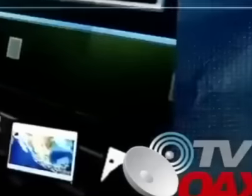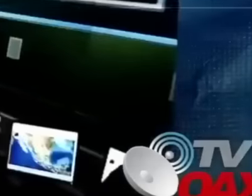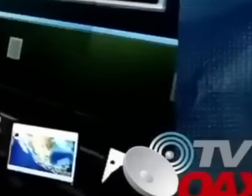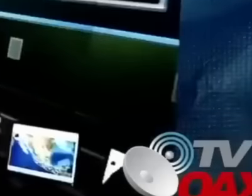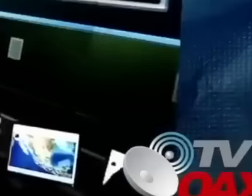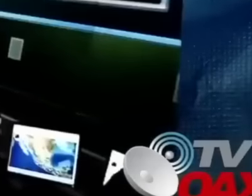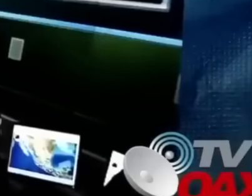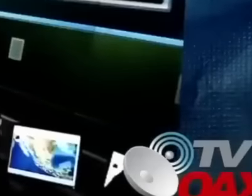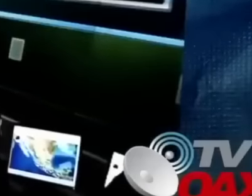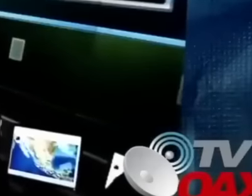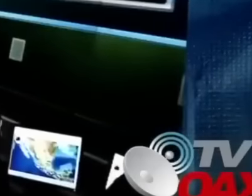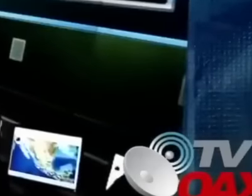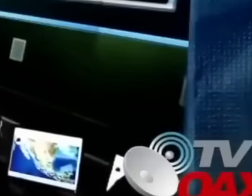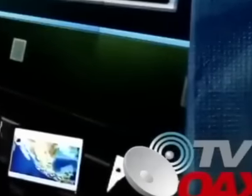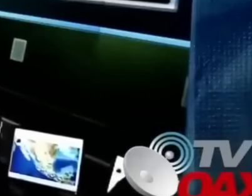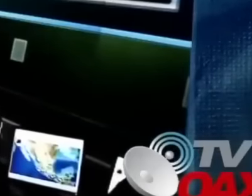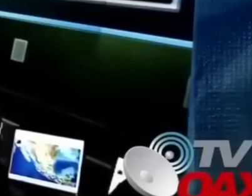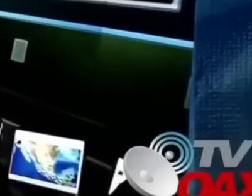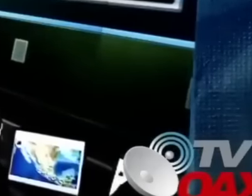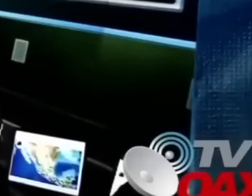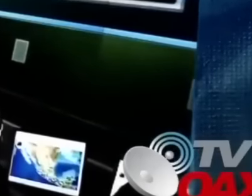objective of combating organized crime